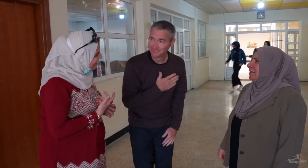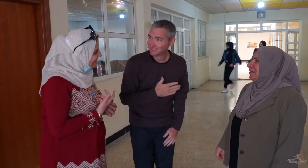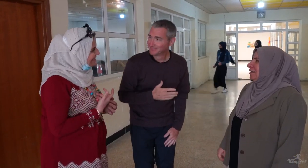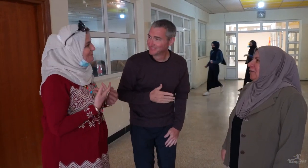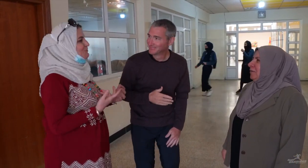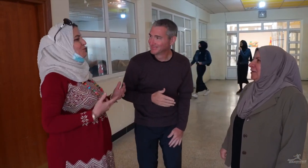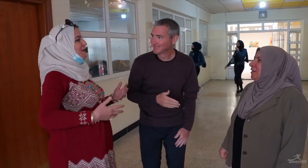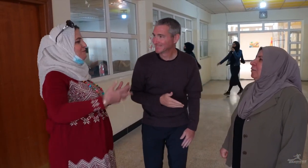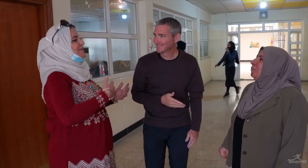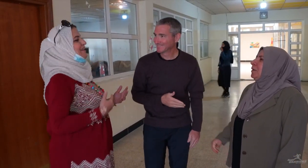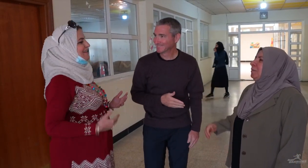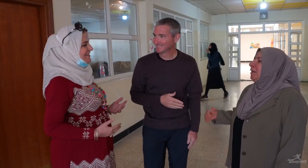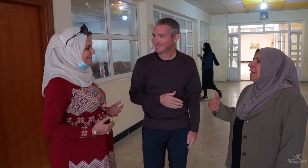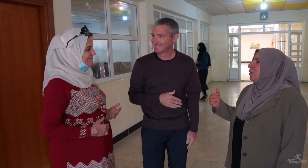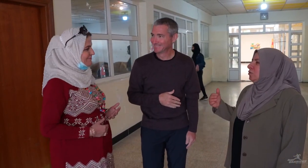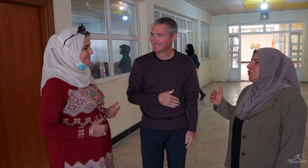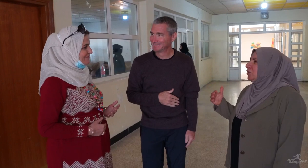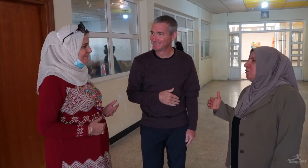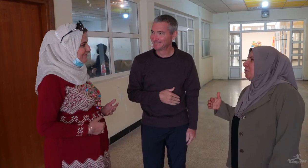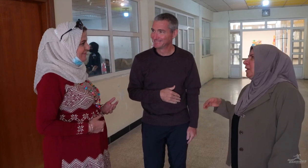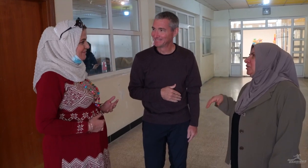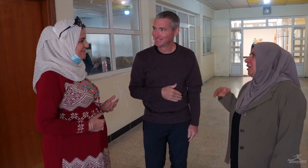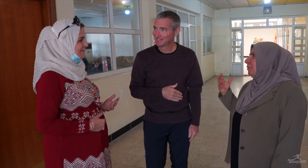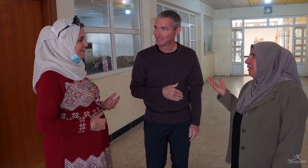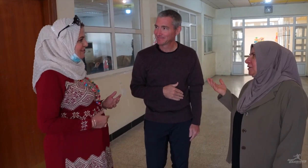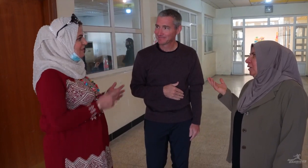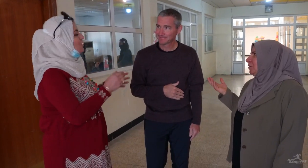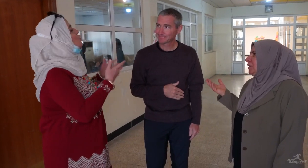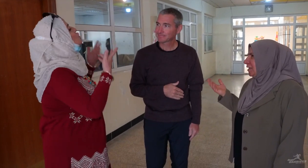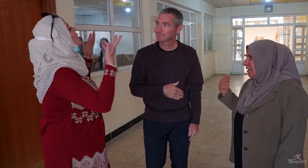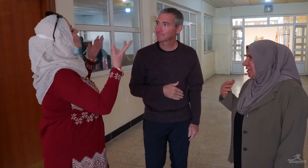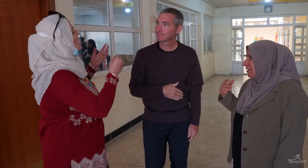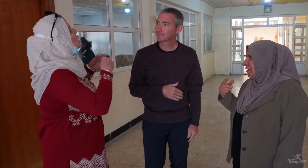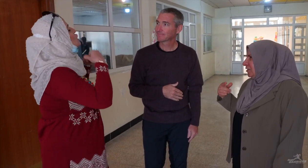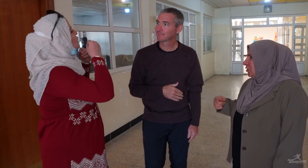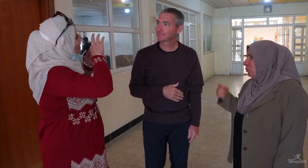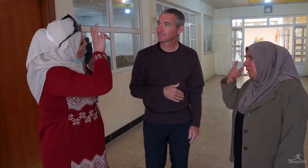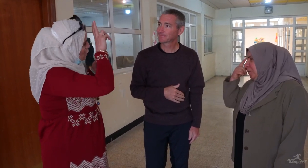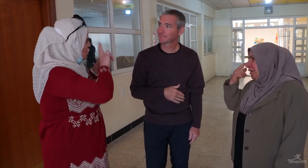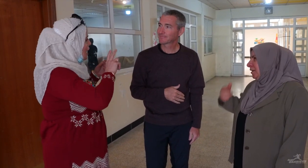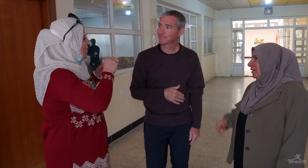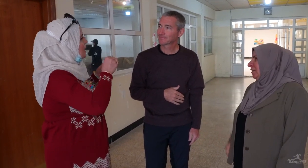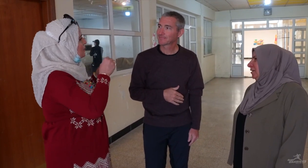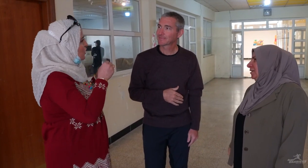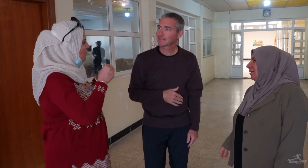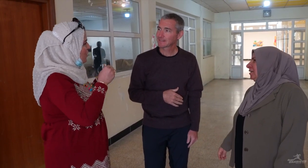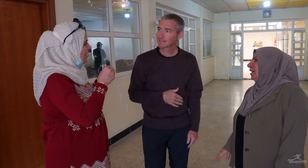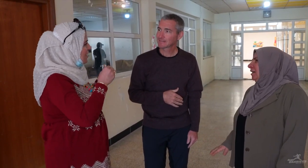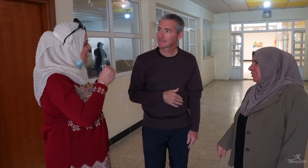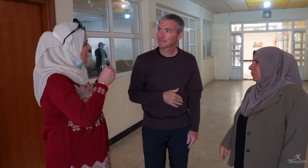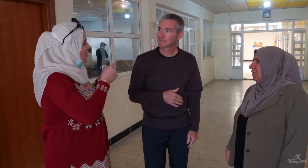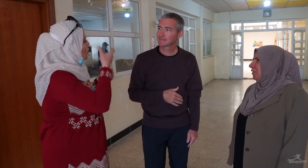(Speaking Arabic)